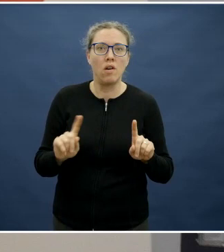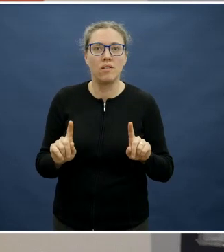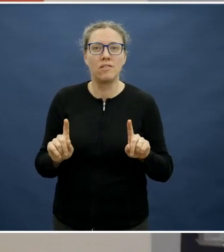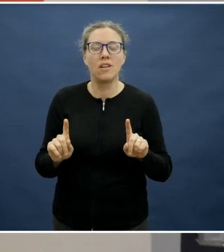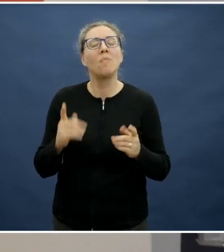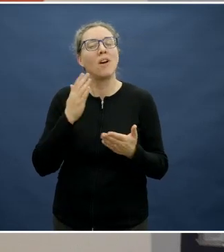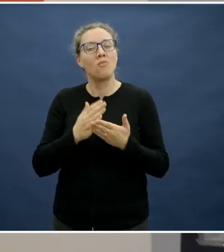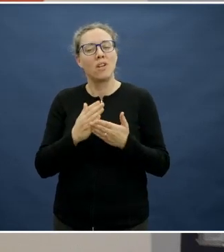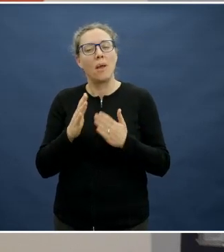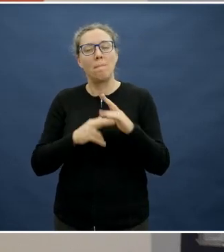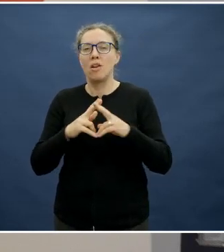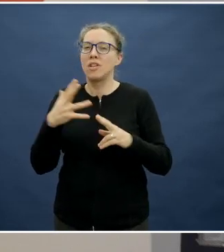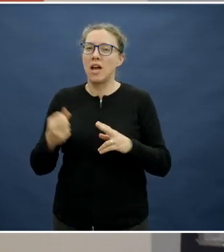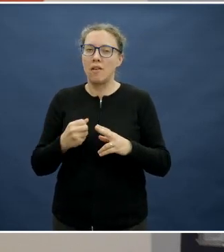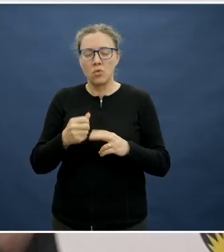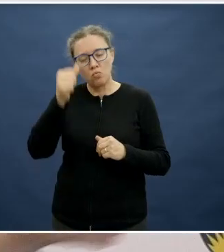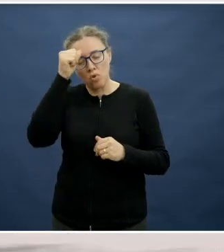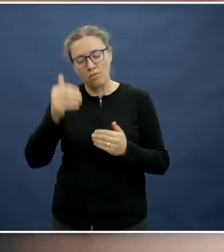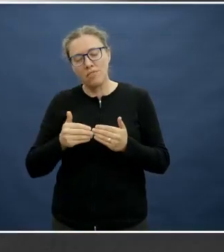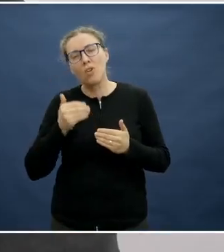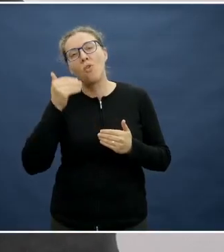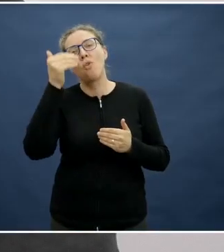What about engaging children in the food development process, whether it's